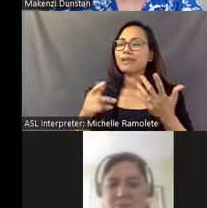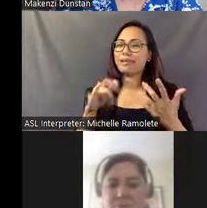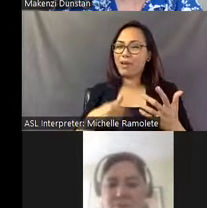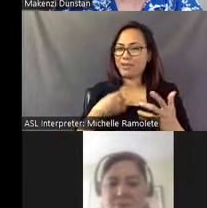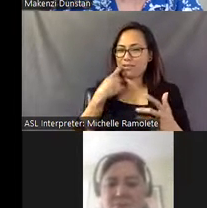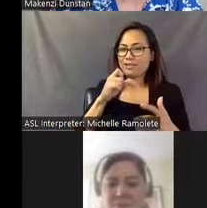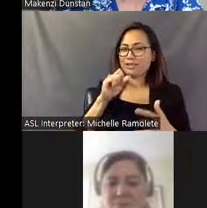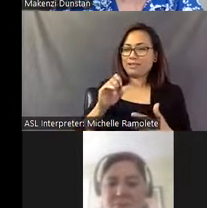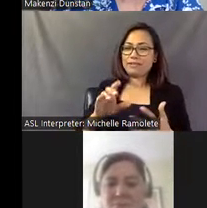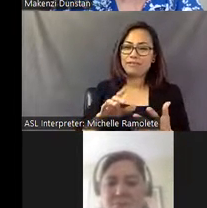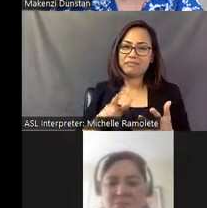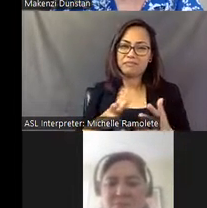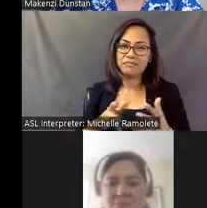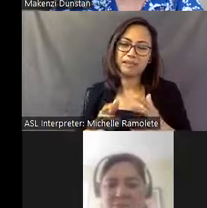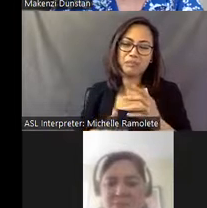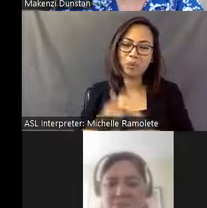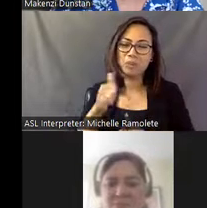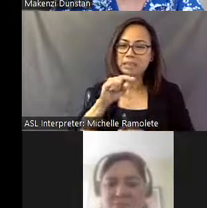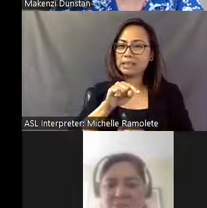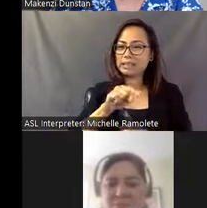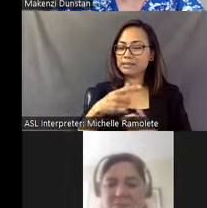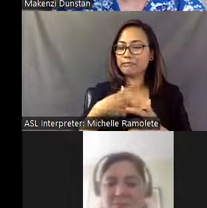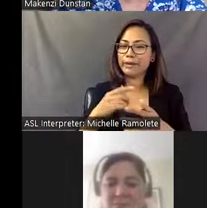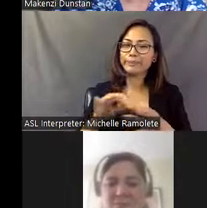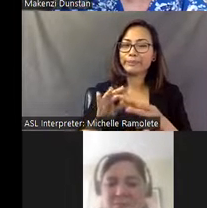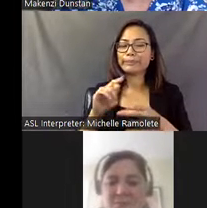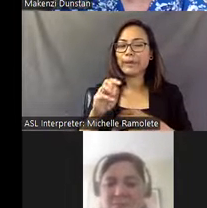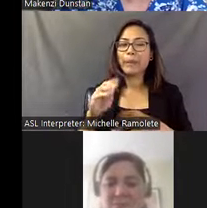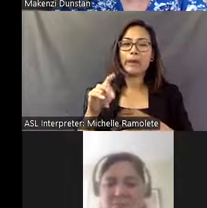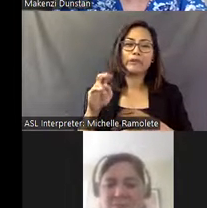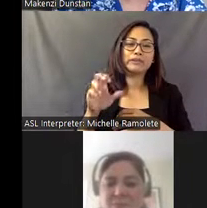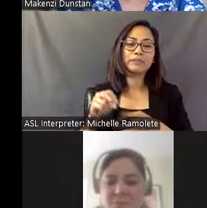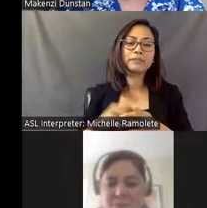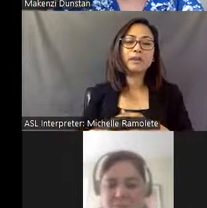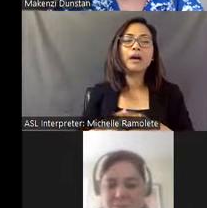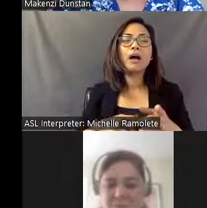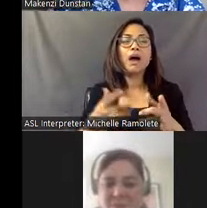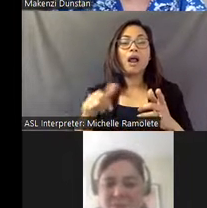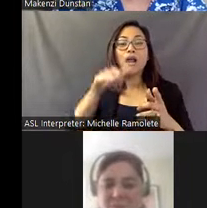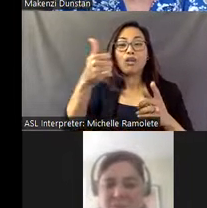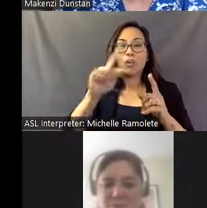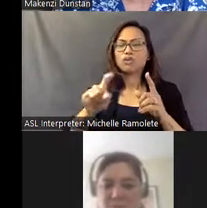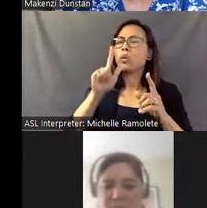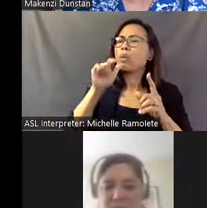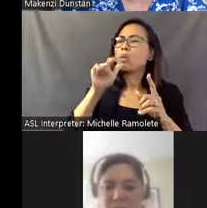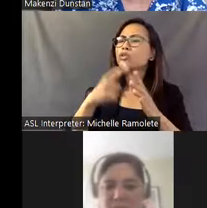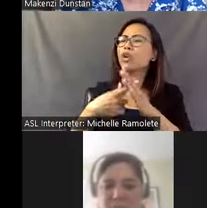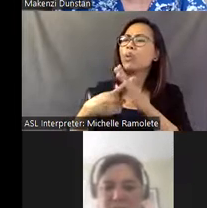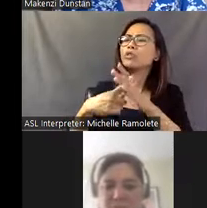[Makenzi] Perfect, thank you. We have another question. "Who were the original preservationists of the site?